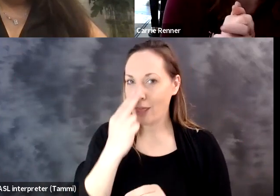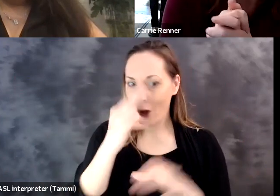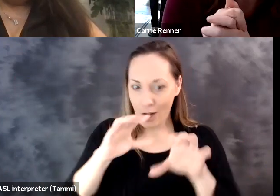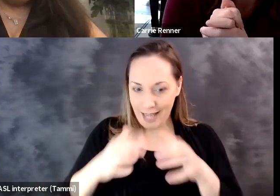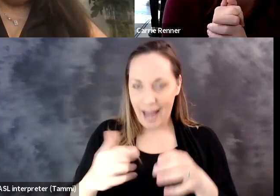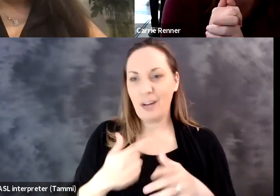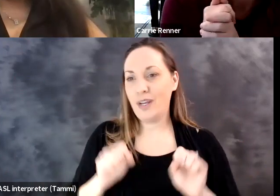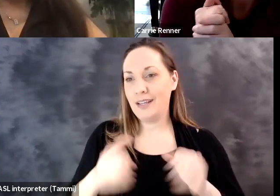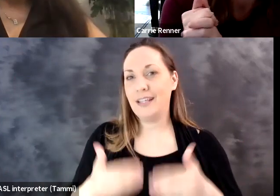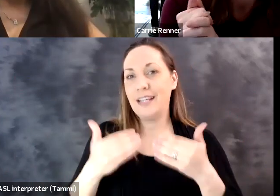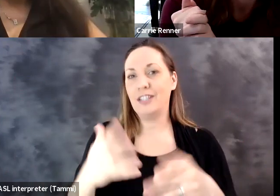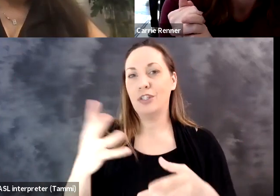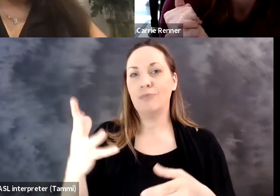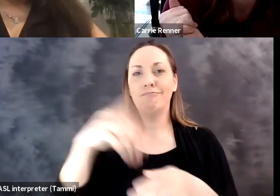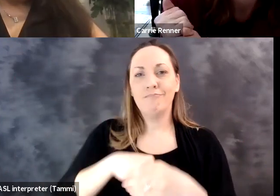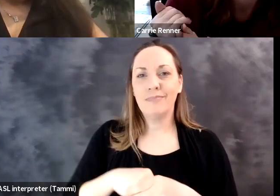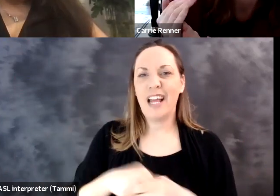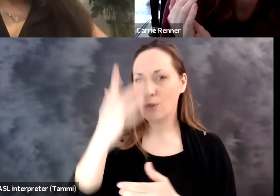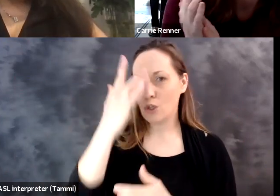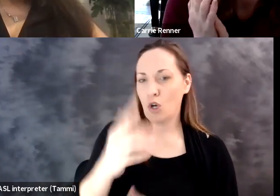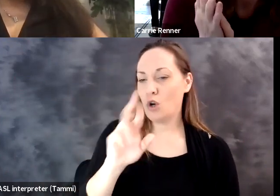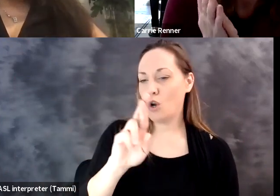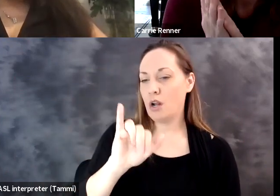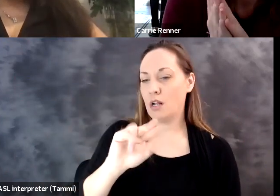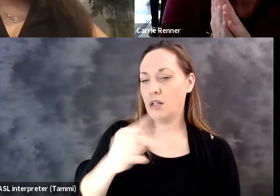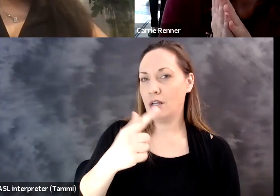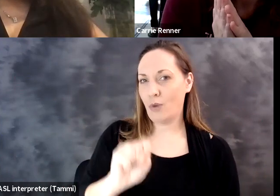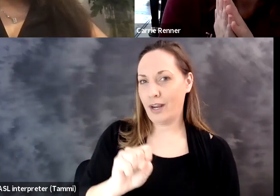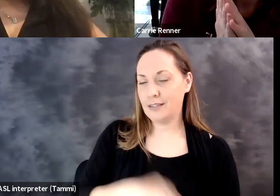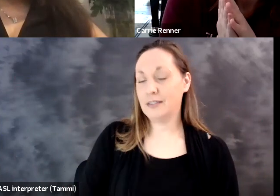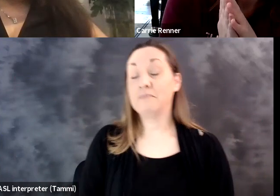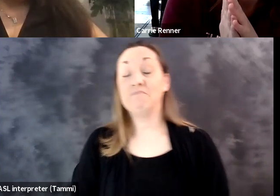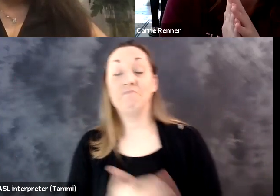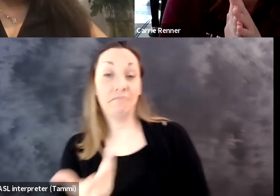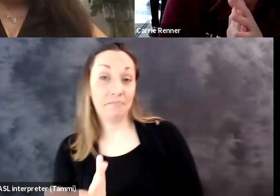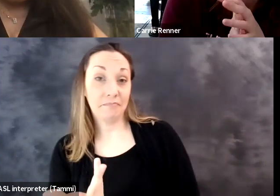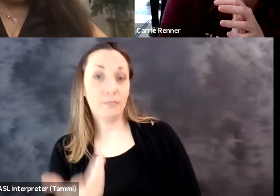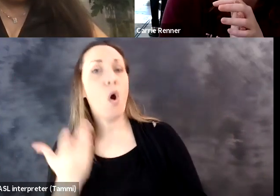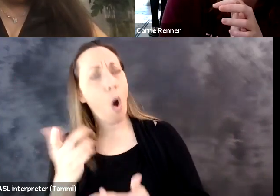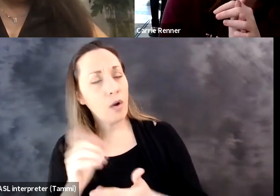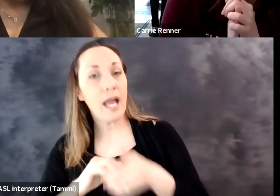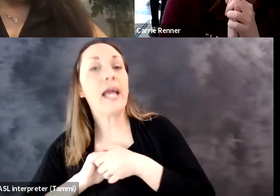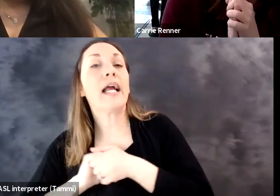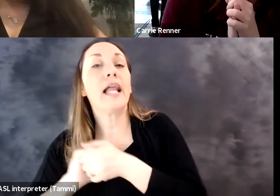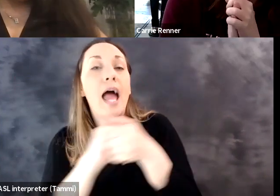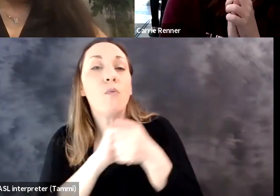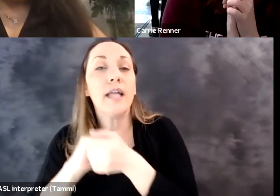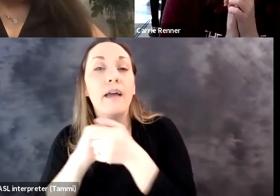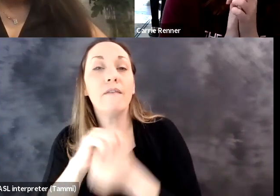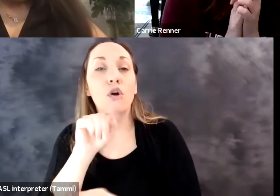to any technical early adopter, come join the nerd gang, yes, we can get you on those early rings. Shilpi: Brilliant.